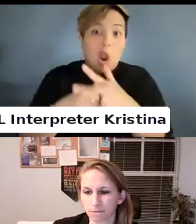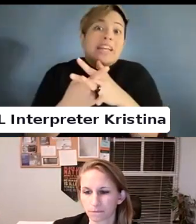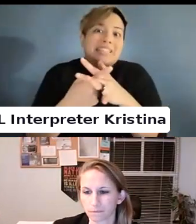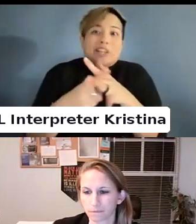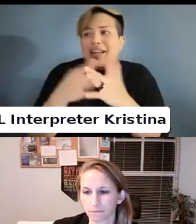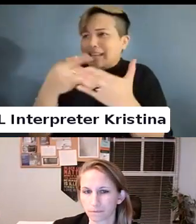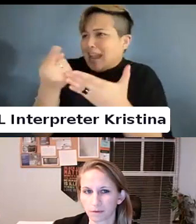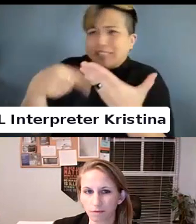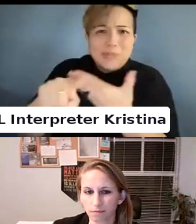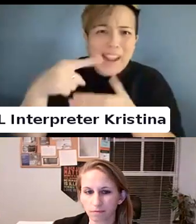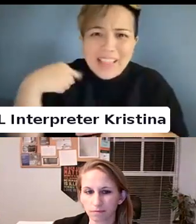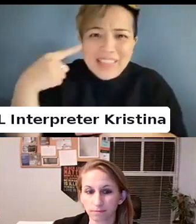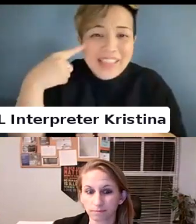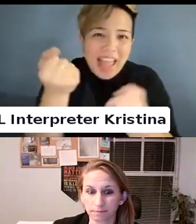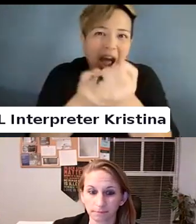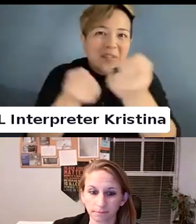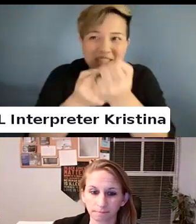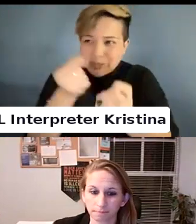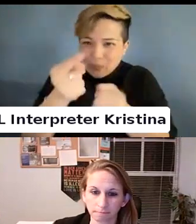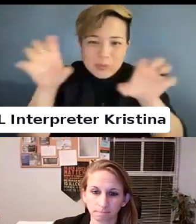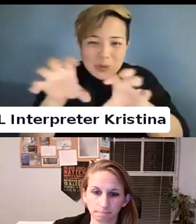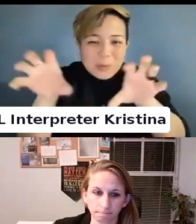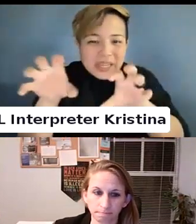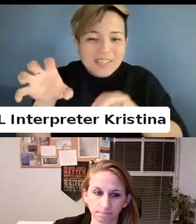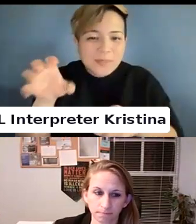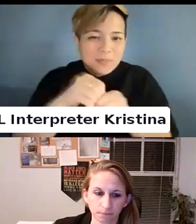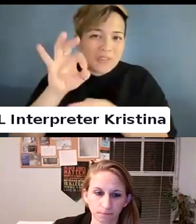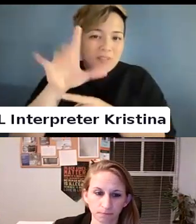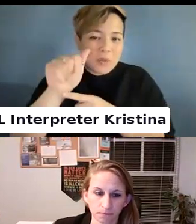week actually the advocacy you are doing in Florida.